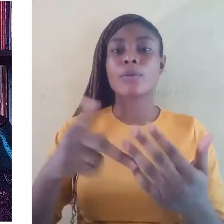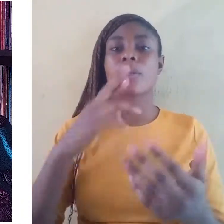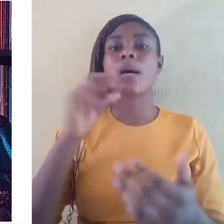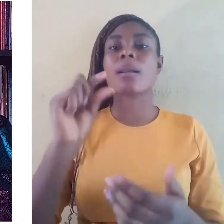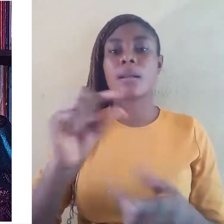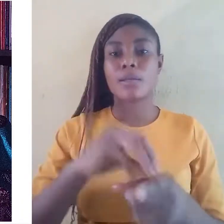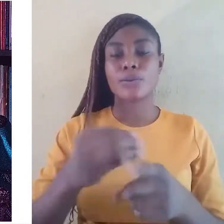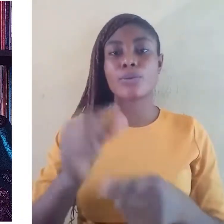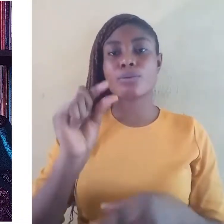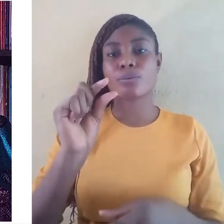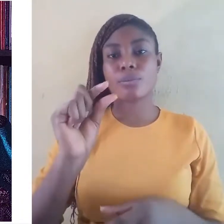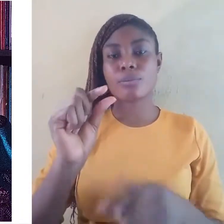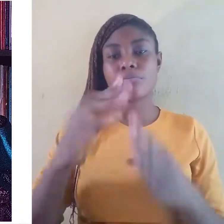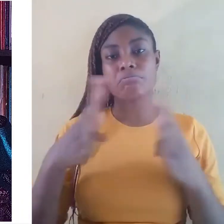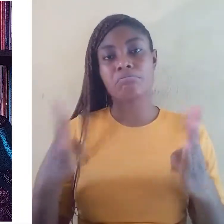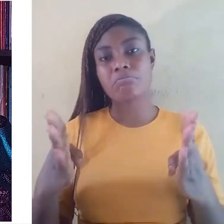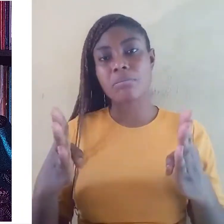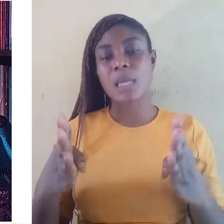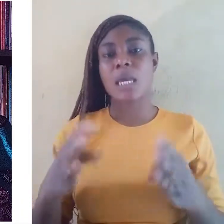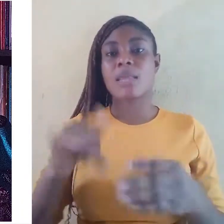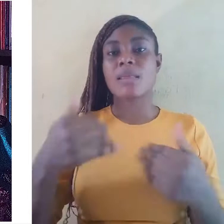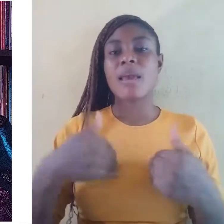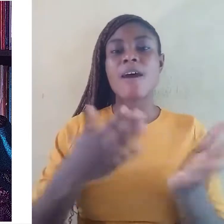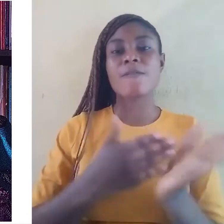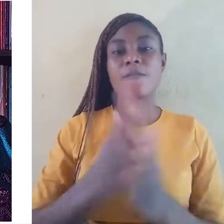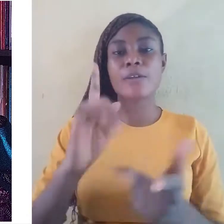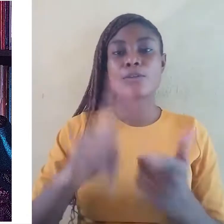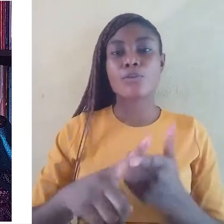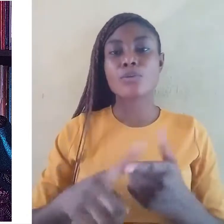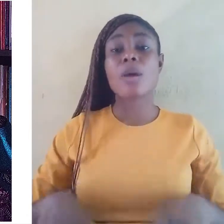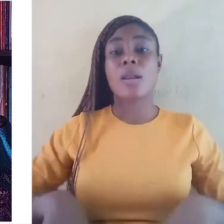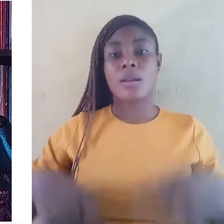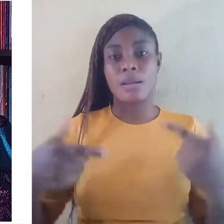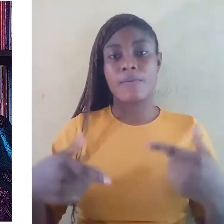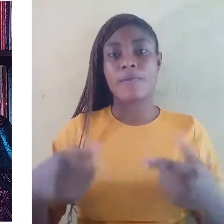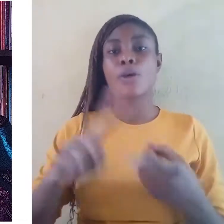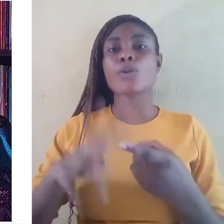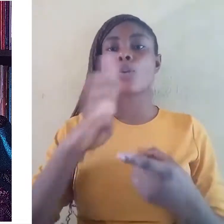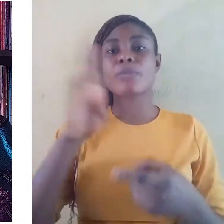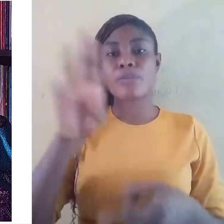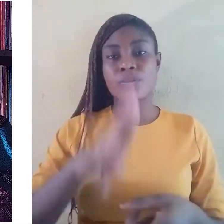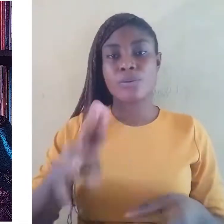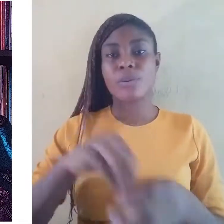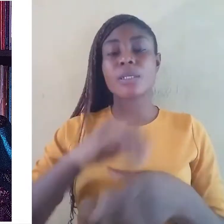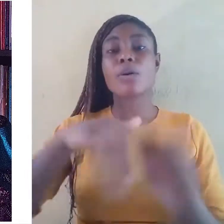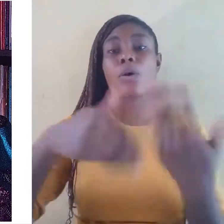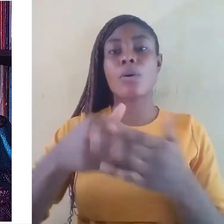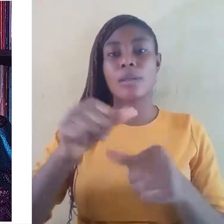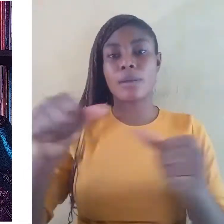They have rights to exist, to be used in all domains, to be developed, to be protected